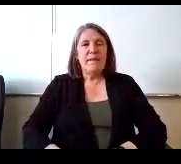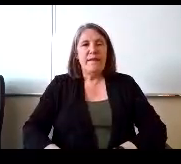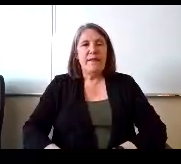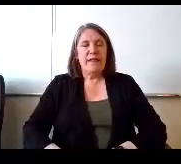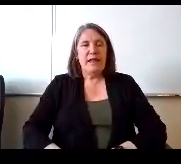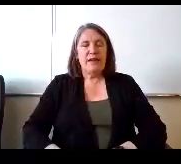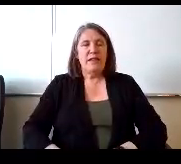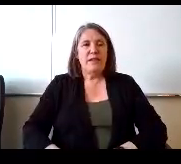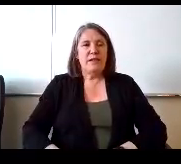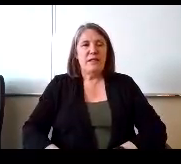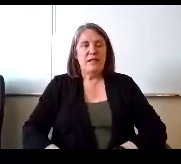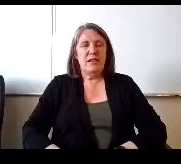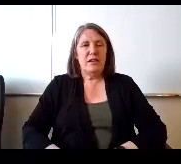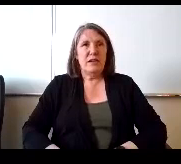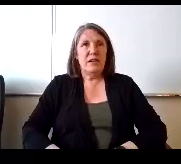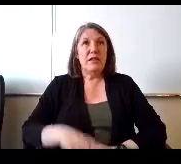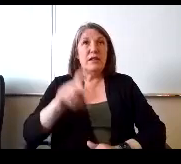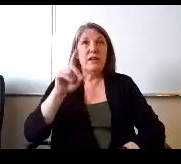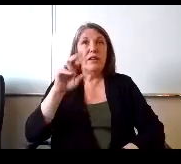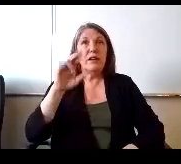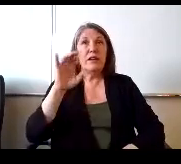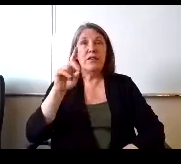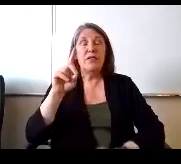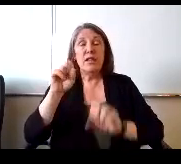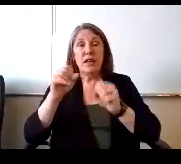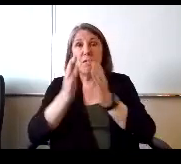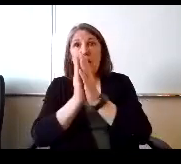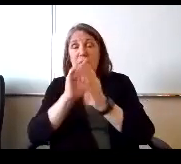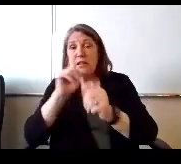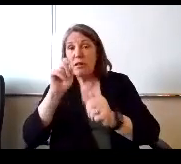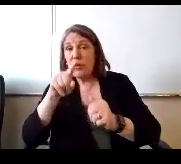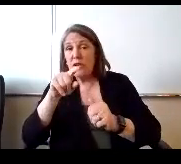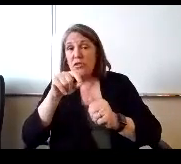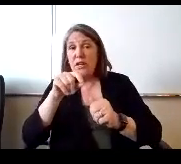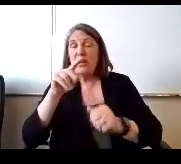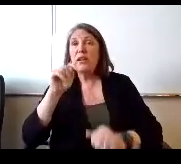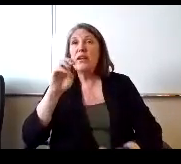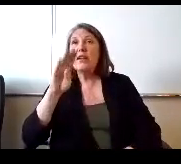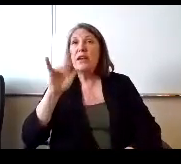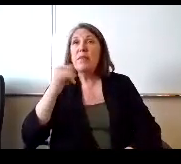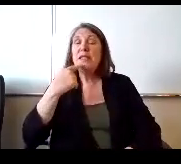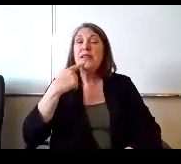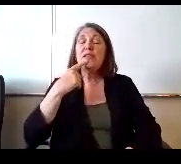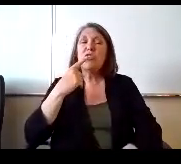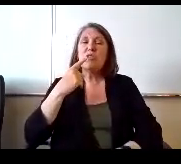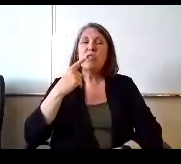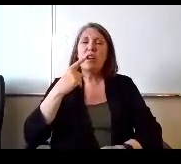Doctor Field can we interrupt with Mr. Timmy? Just quick question on jump start.